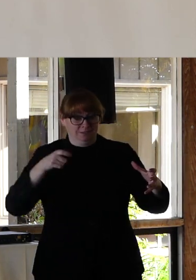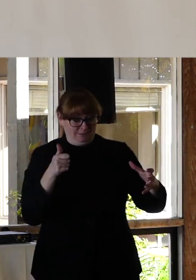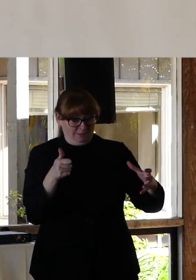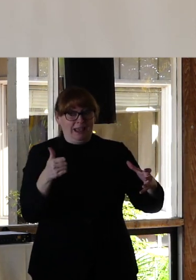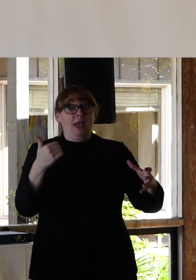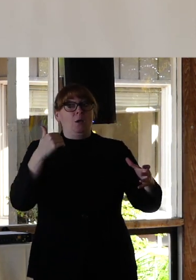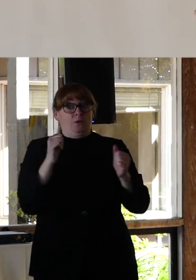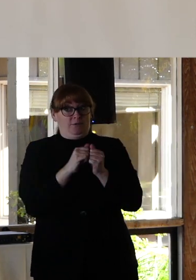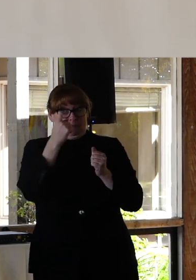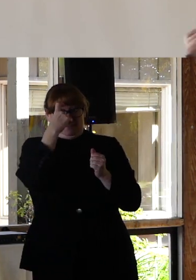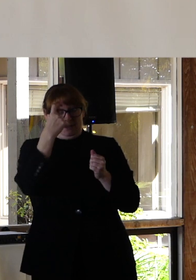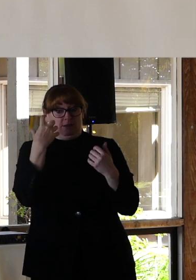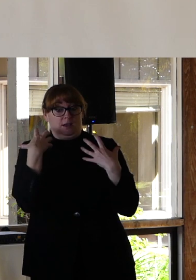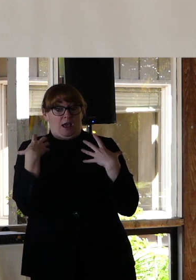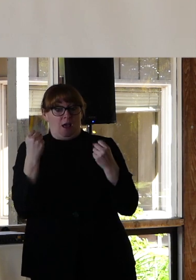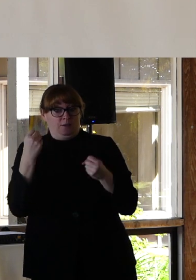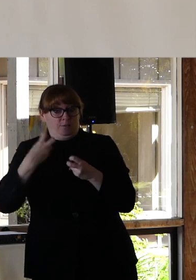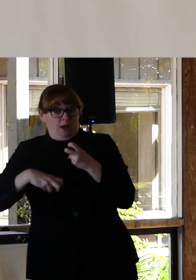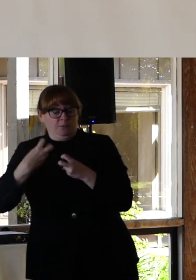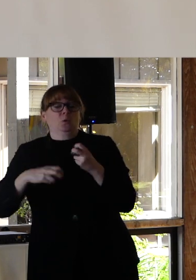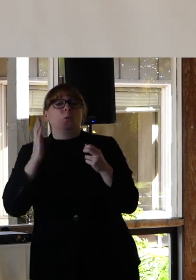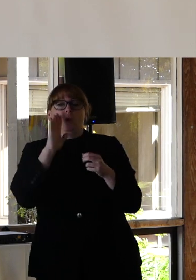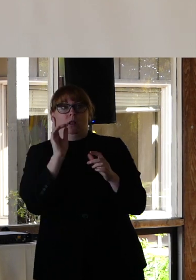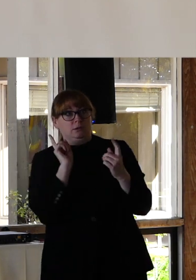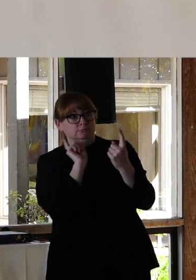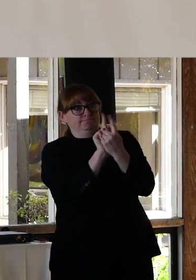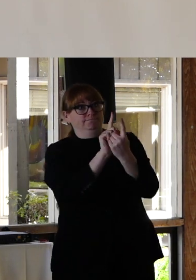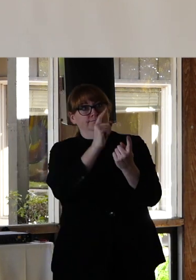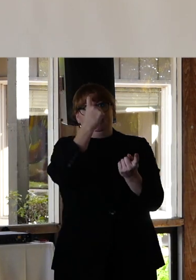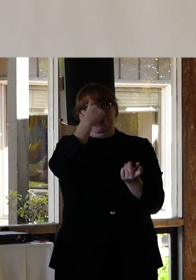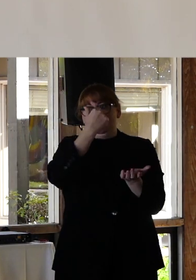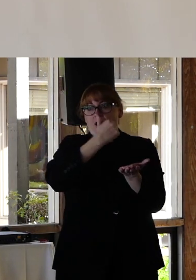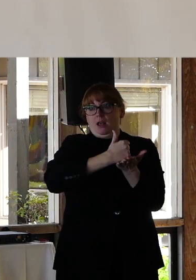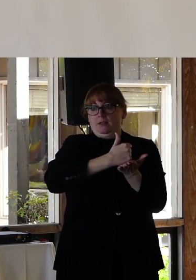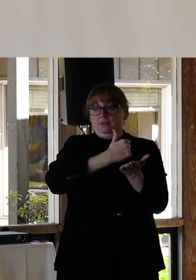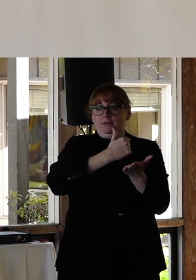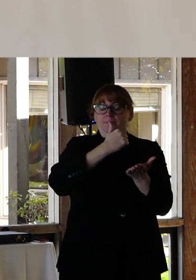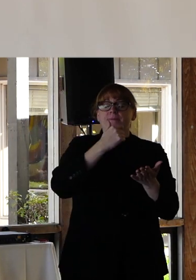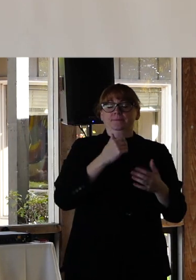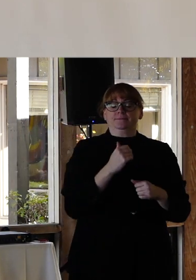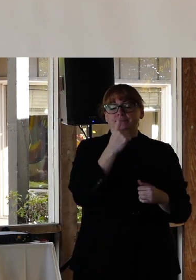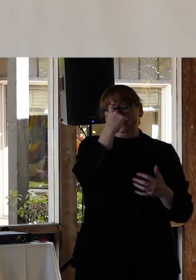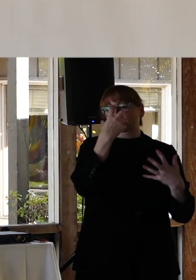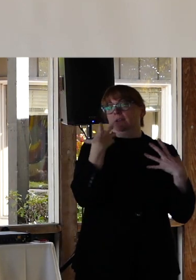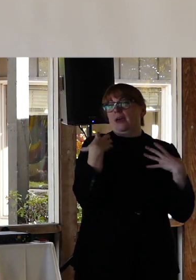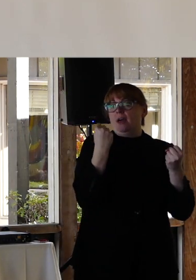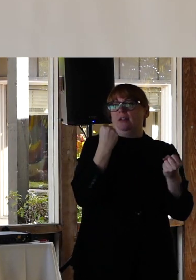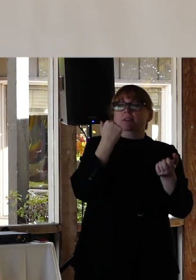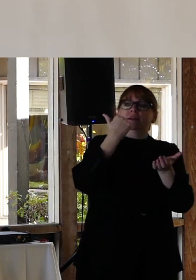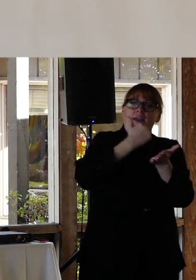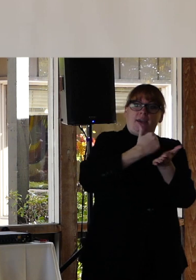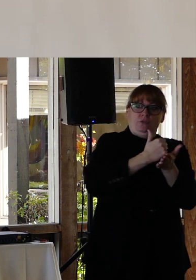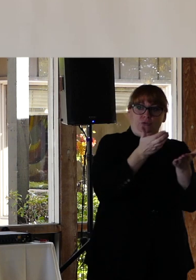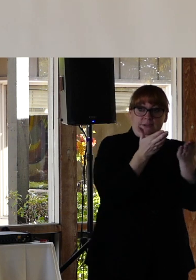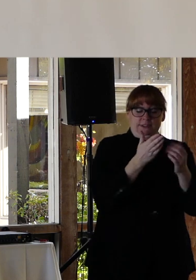health disabilities will seek mental health care services. A 1994 study,